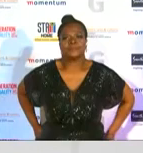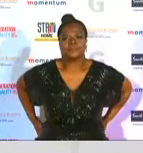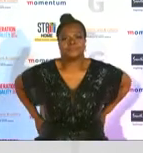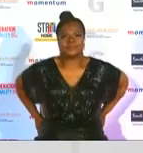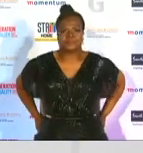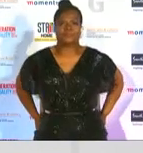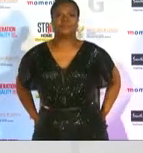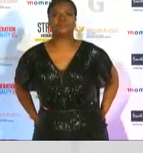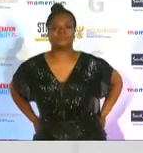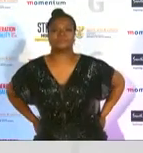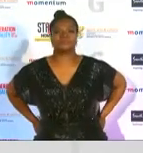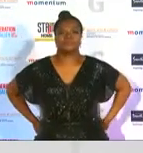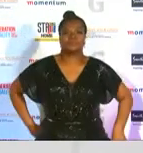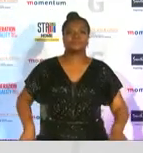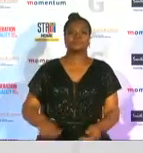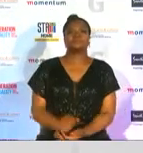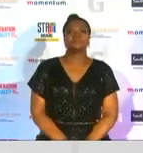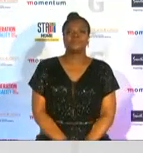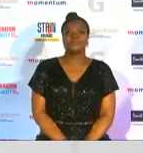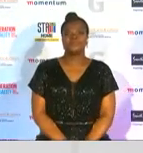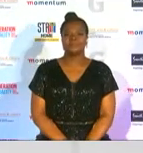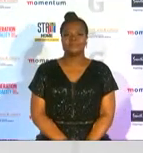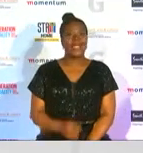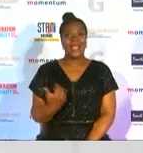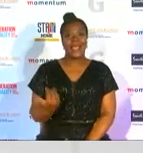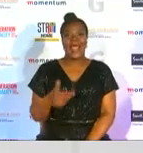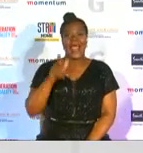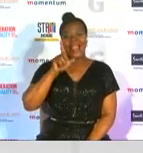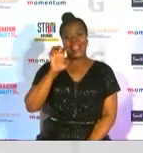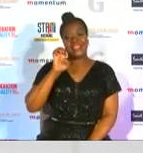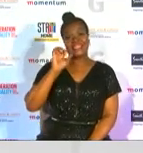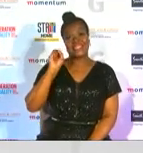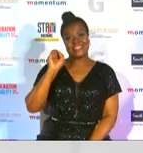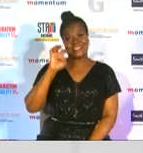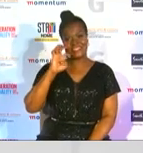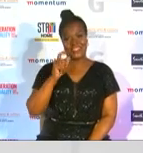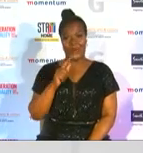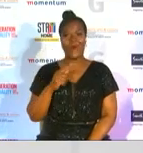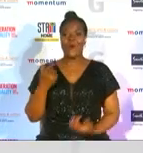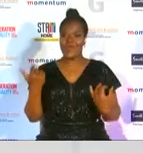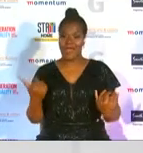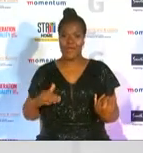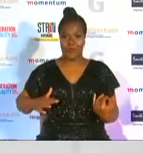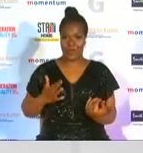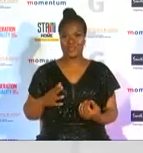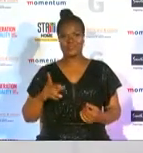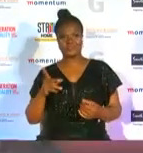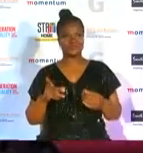it seems like dense floor because i know where she is there is definitely a vibe